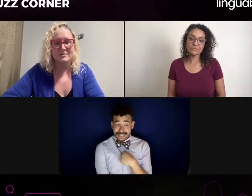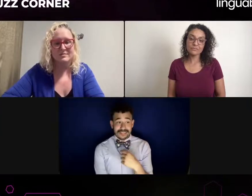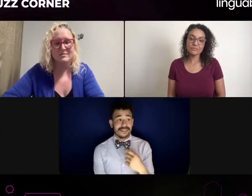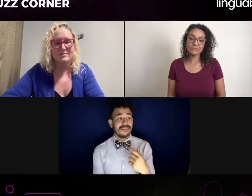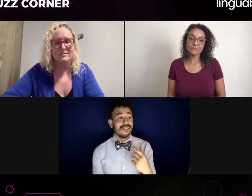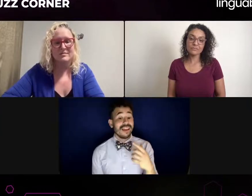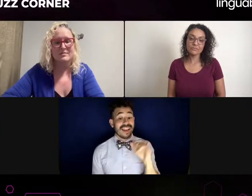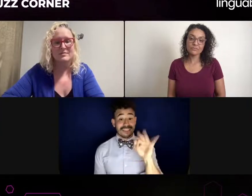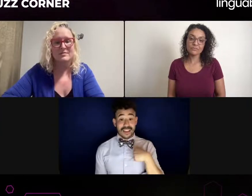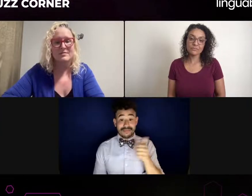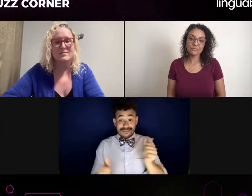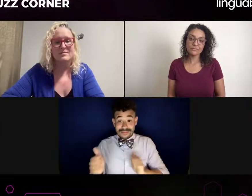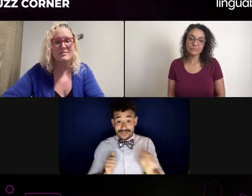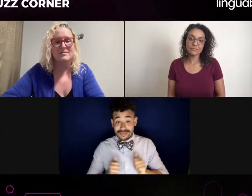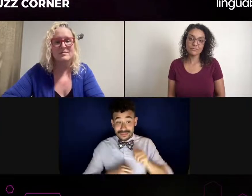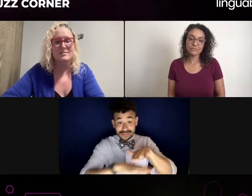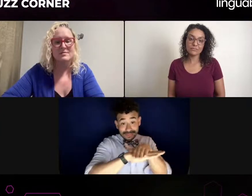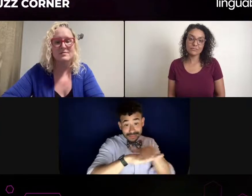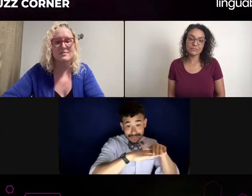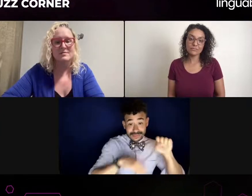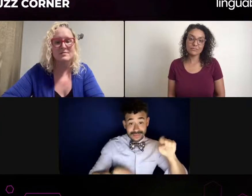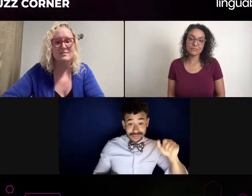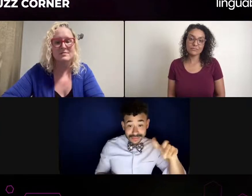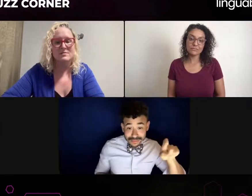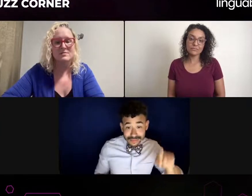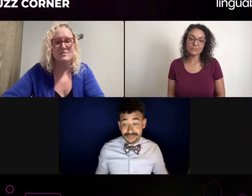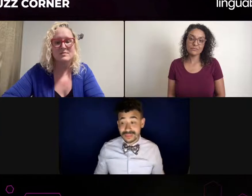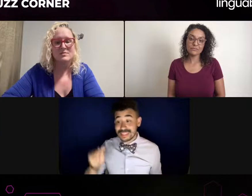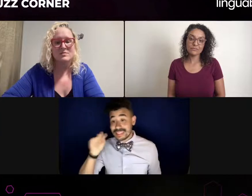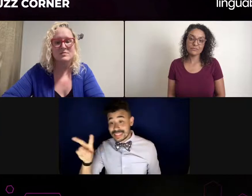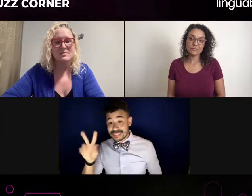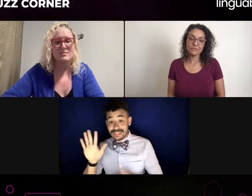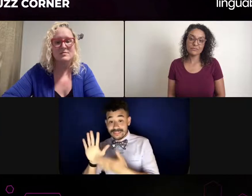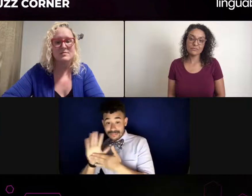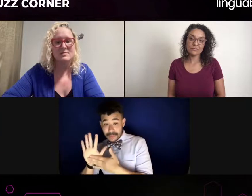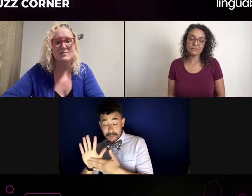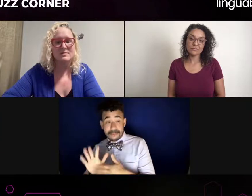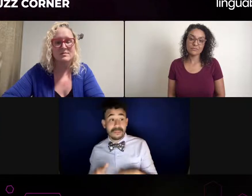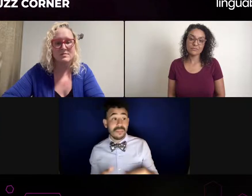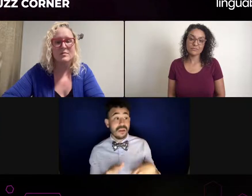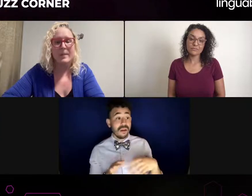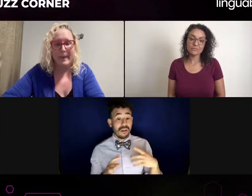I'm using ASL for the interpreter, but that ebb and flow like that, give and take, you know.